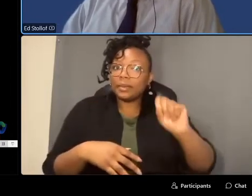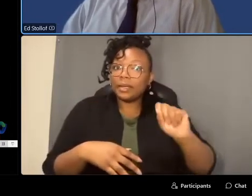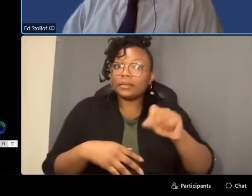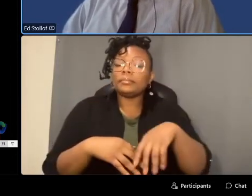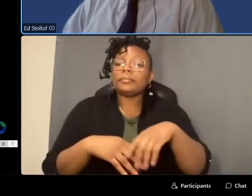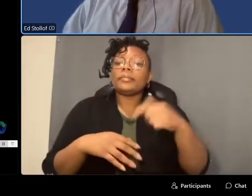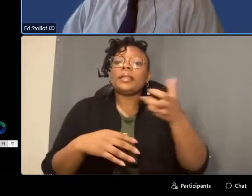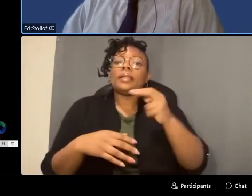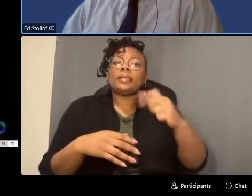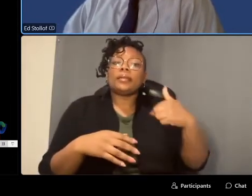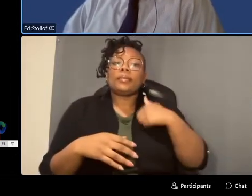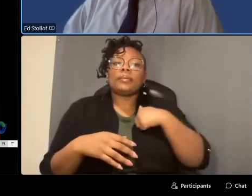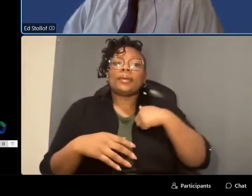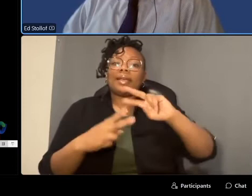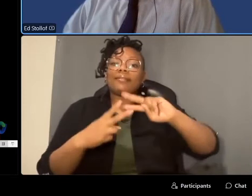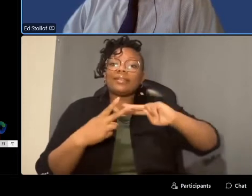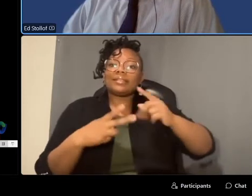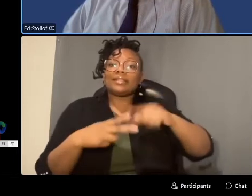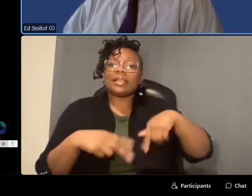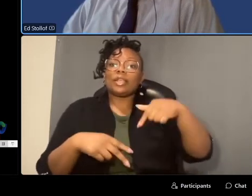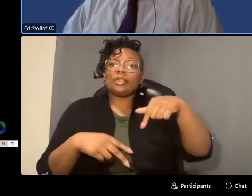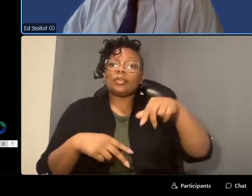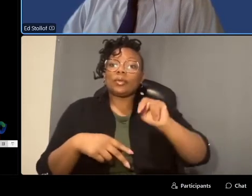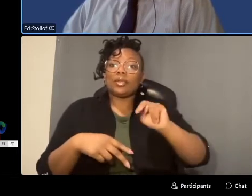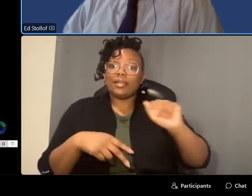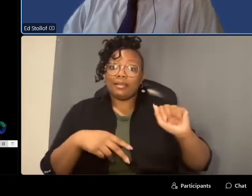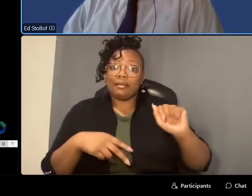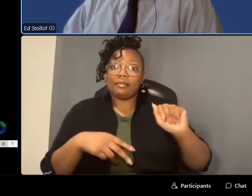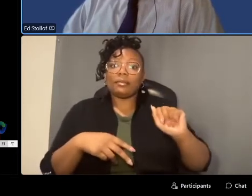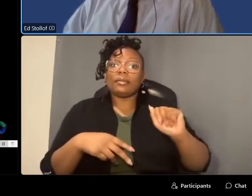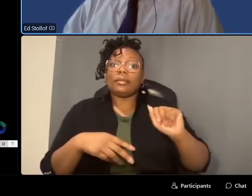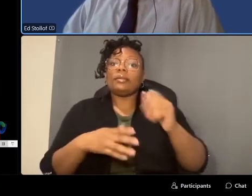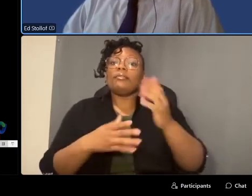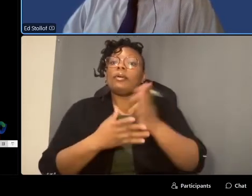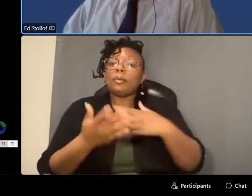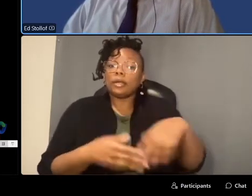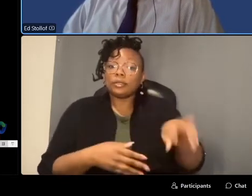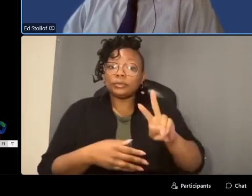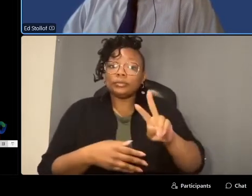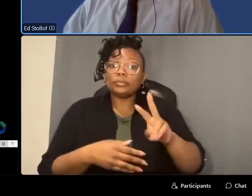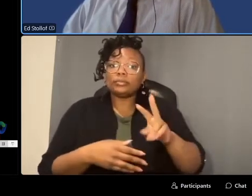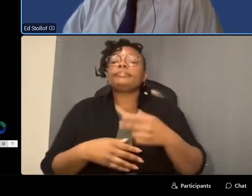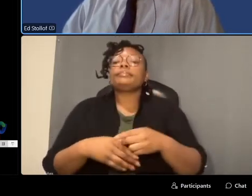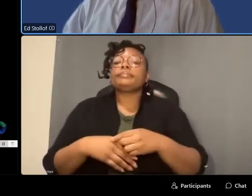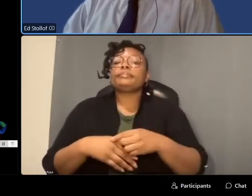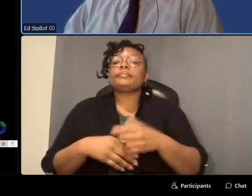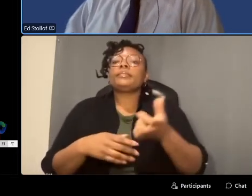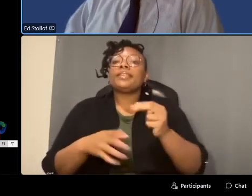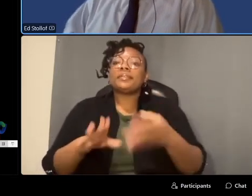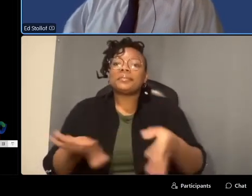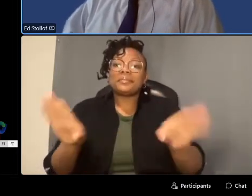we'll then have a second q a for part two and then we'll close the meeting